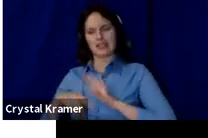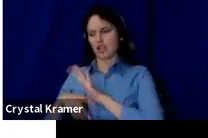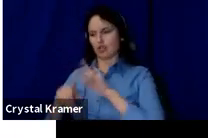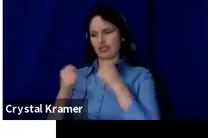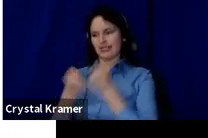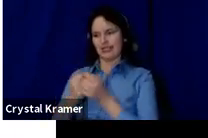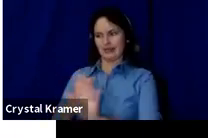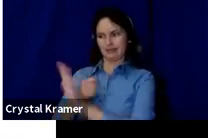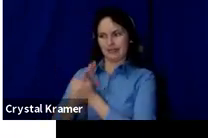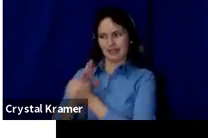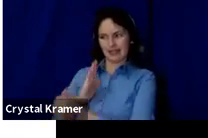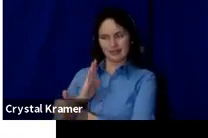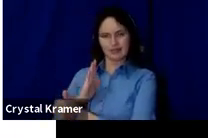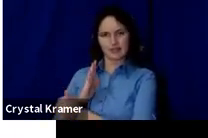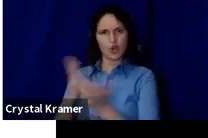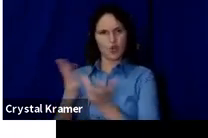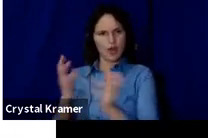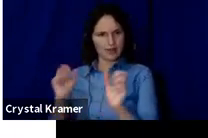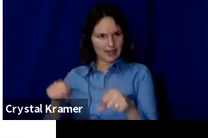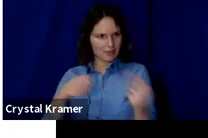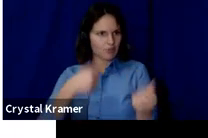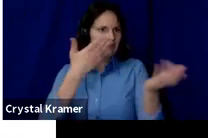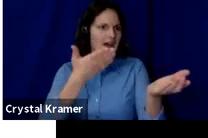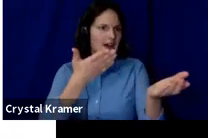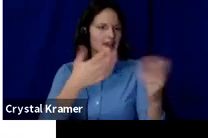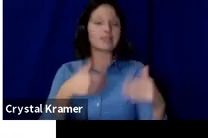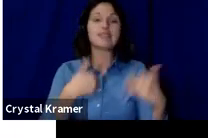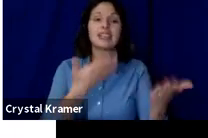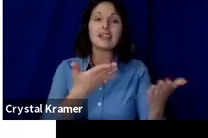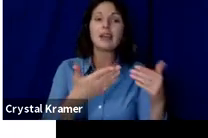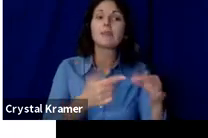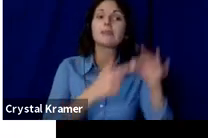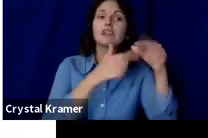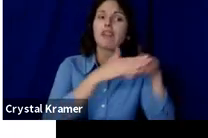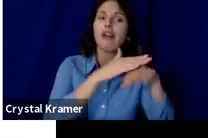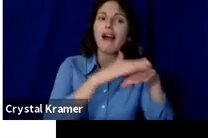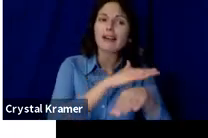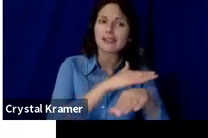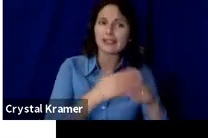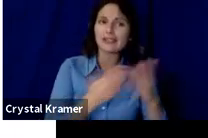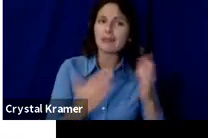and have access that they otherwise may not get.